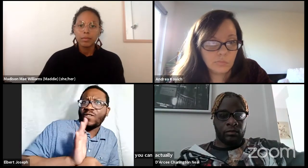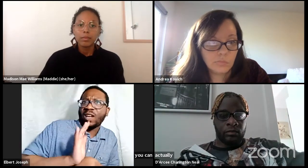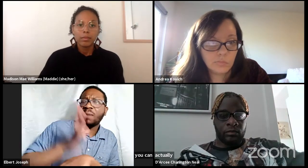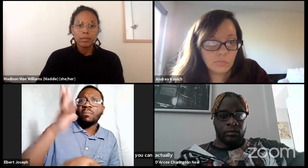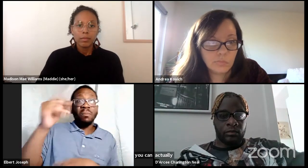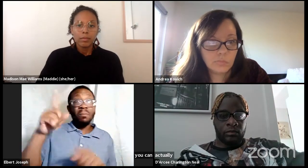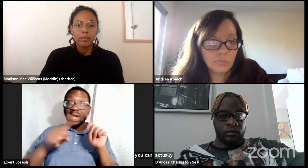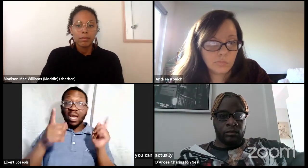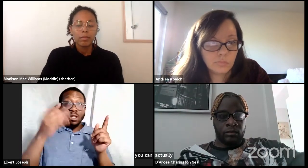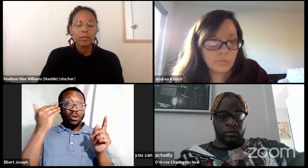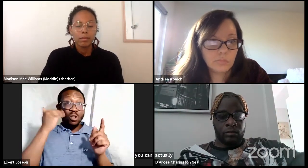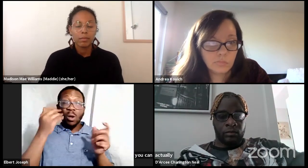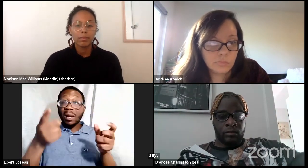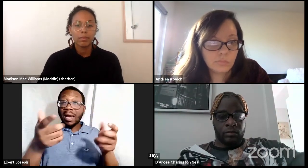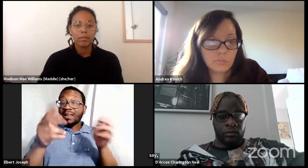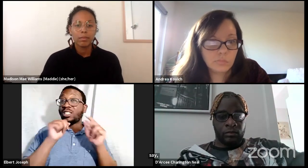How many times have you seen them in films?